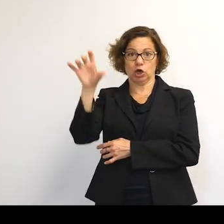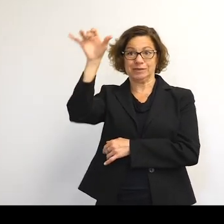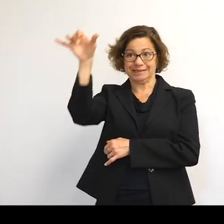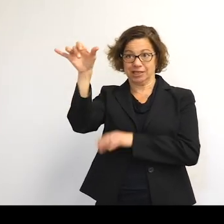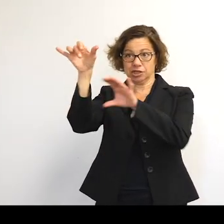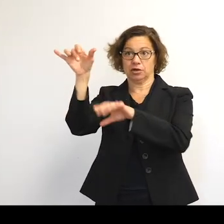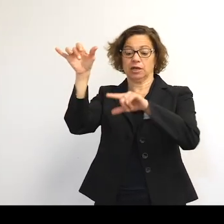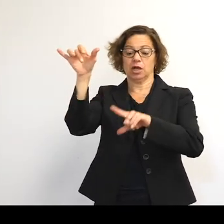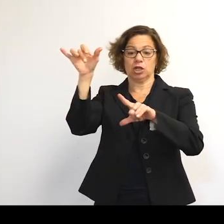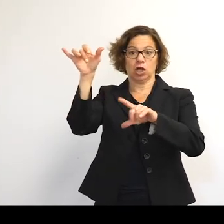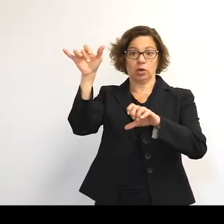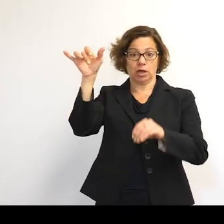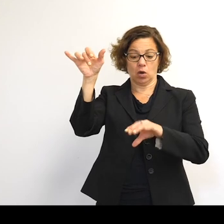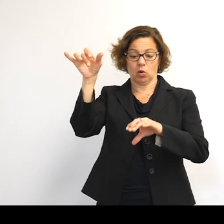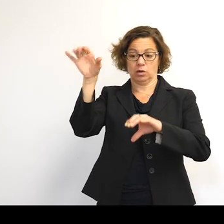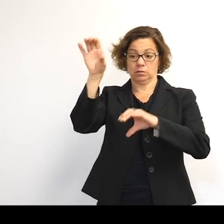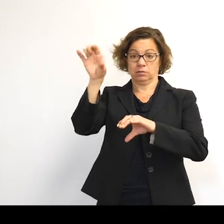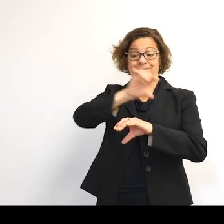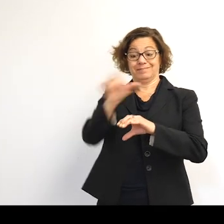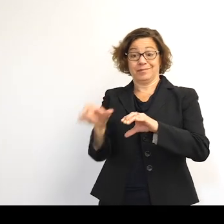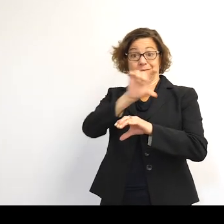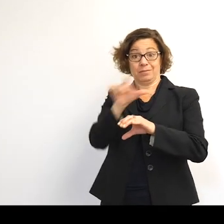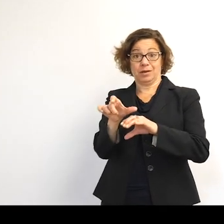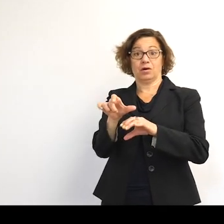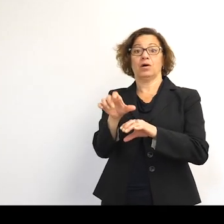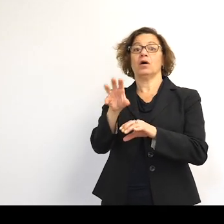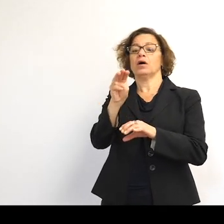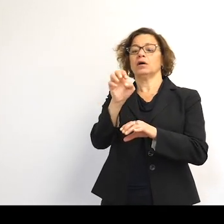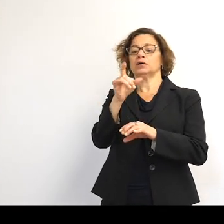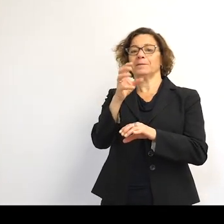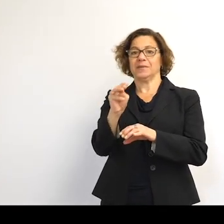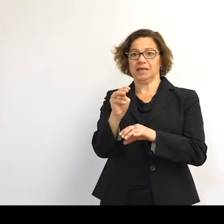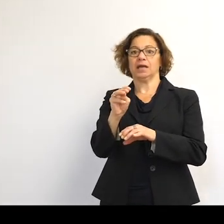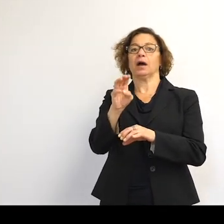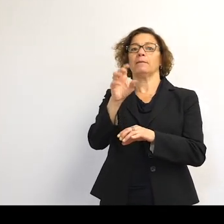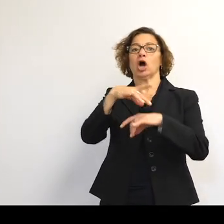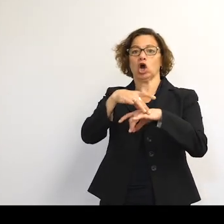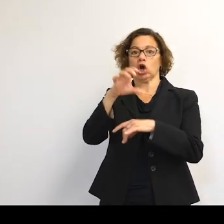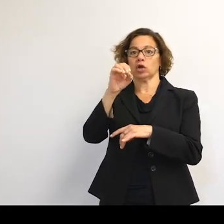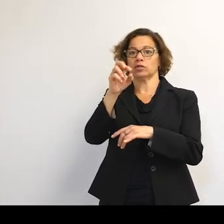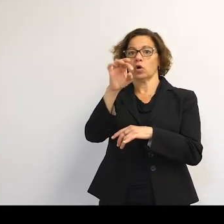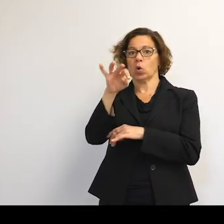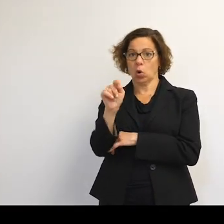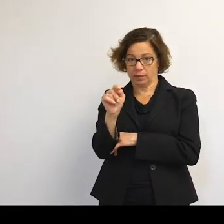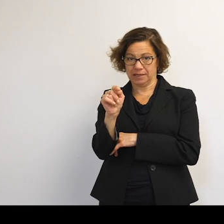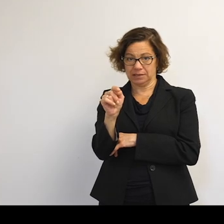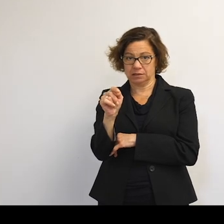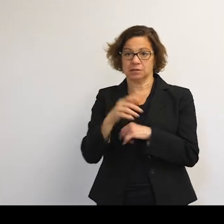and low Earth orbit. And here, we can see the GPS constellations in pink and the Russian equivalent